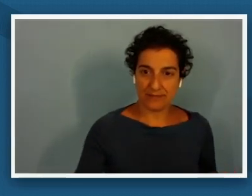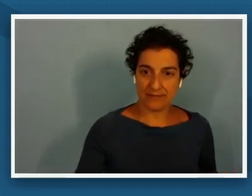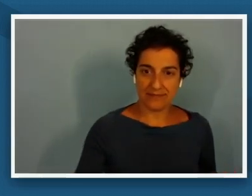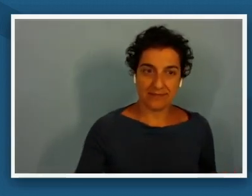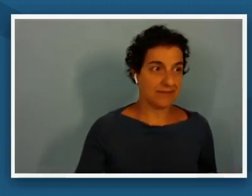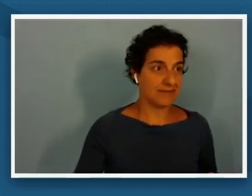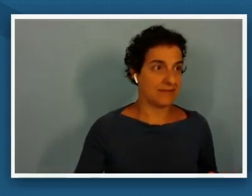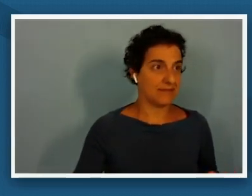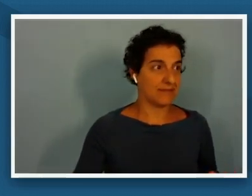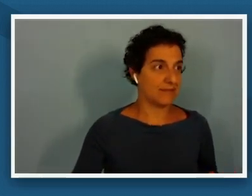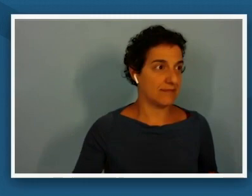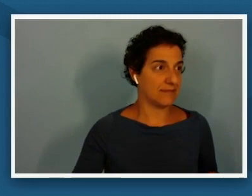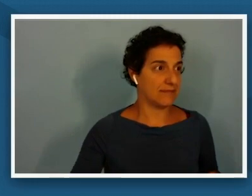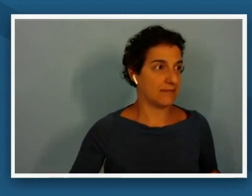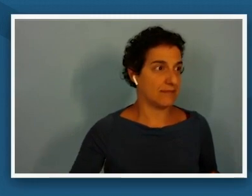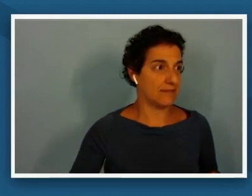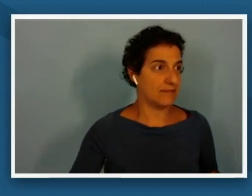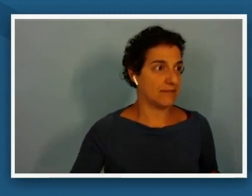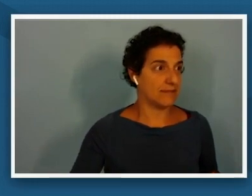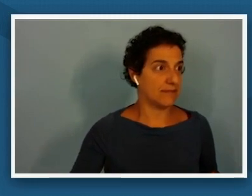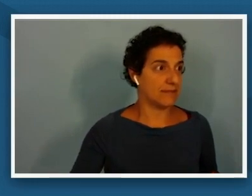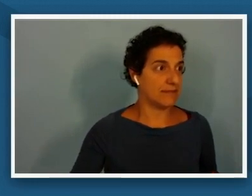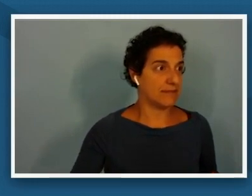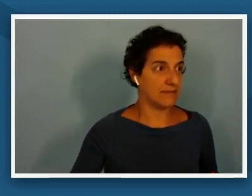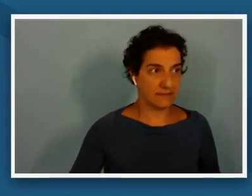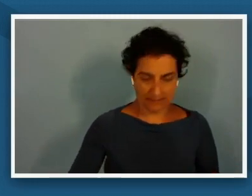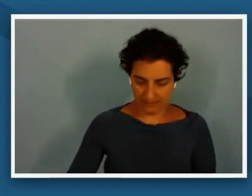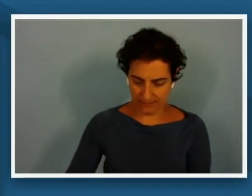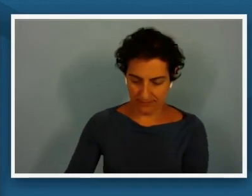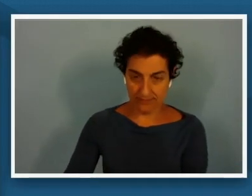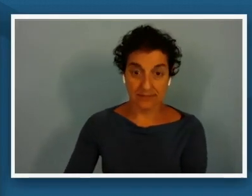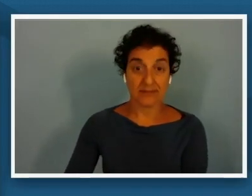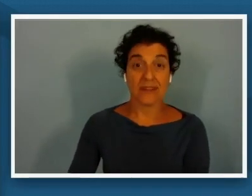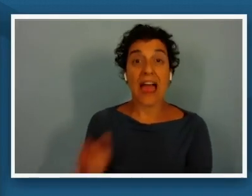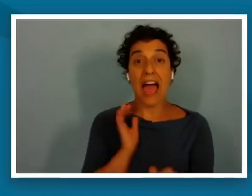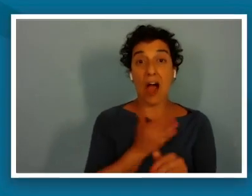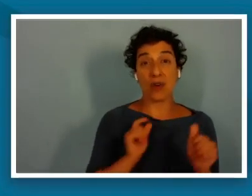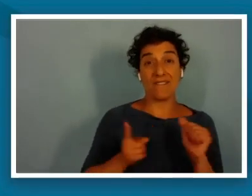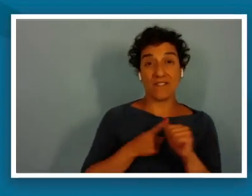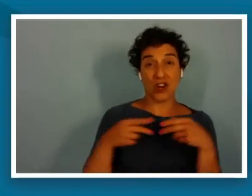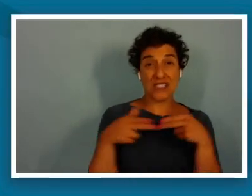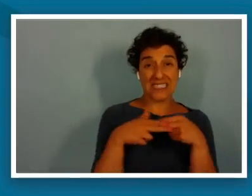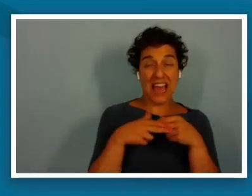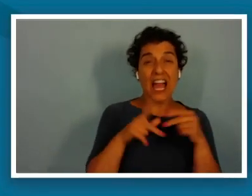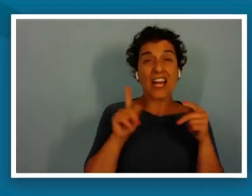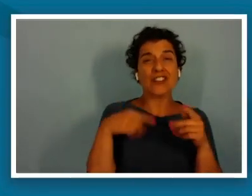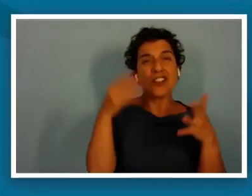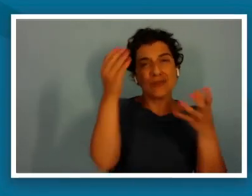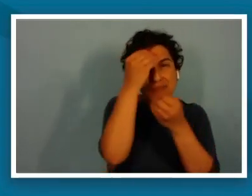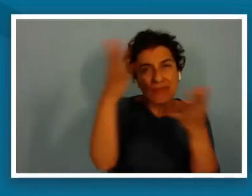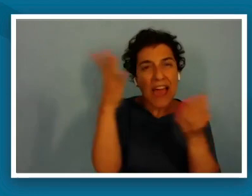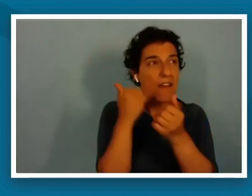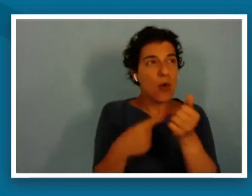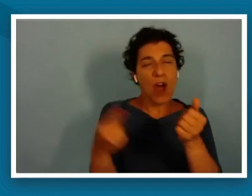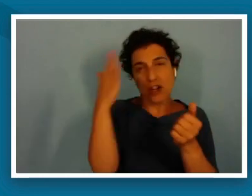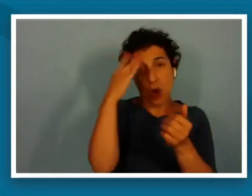um if you'll bring us forward please to our first slide just so that everybody